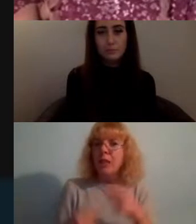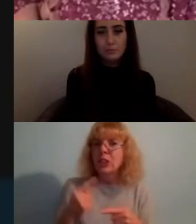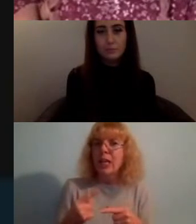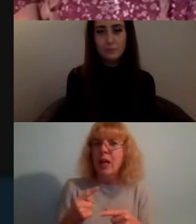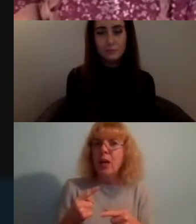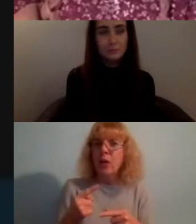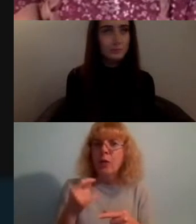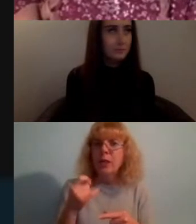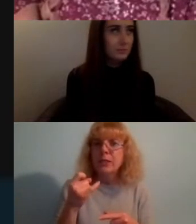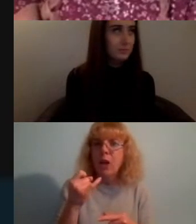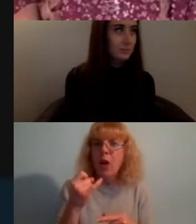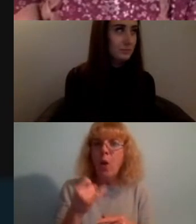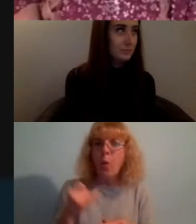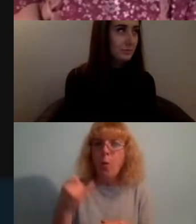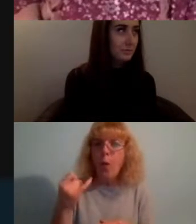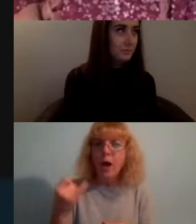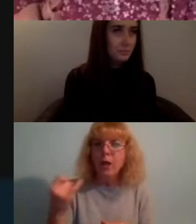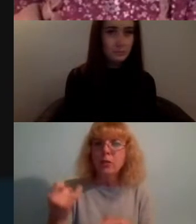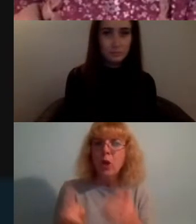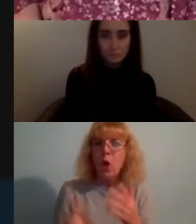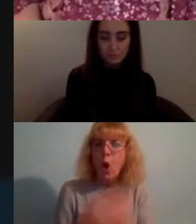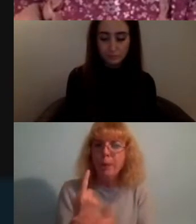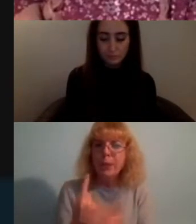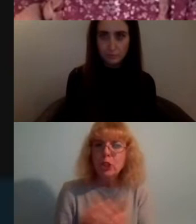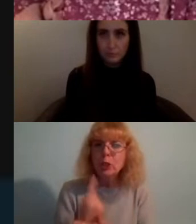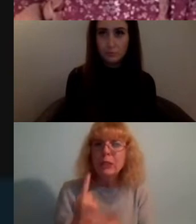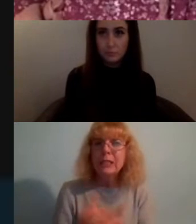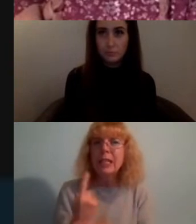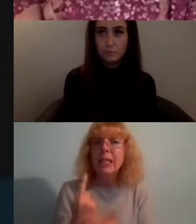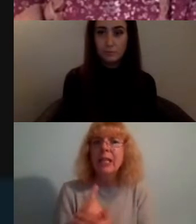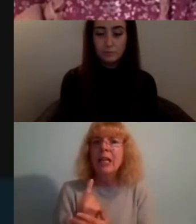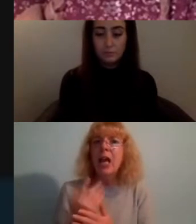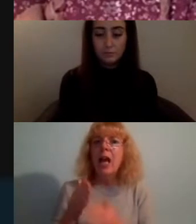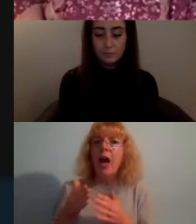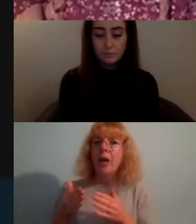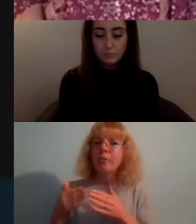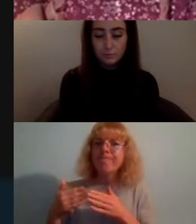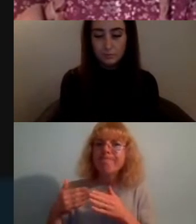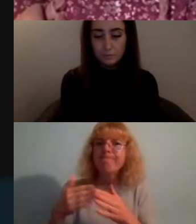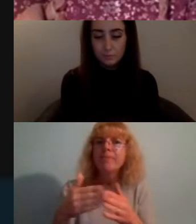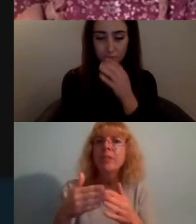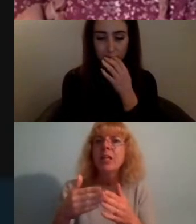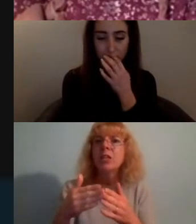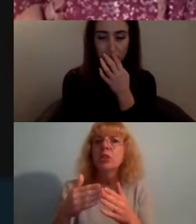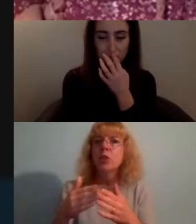I ended up sailing across the Atlantic Ocean to go to the UN Climate Conference in Chile